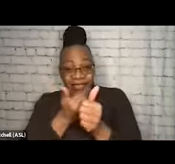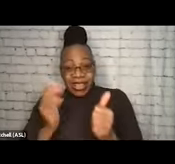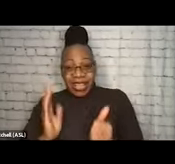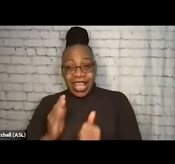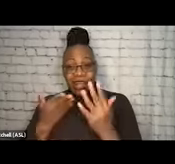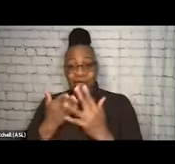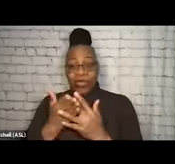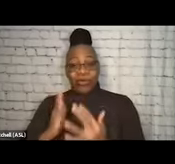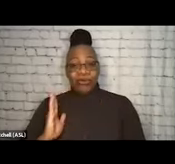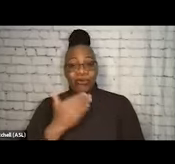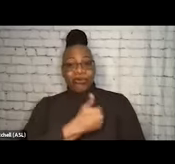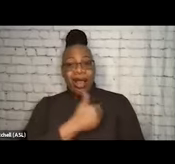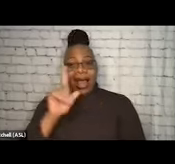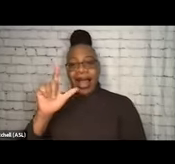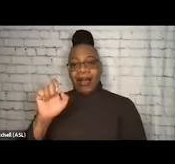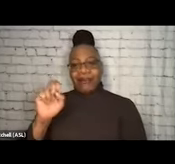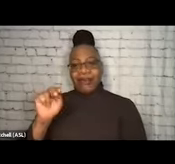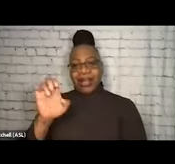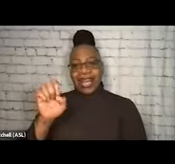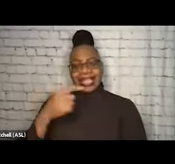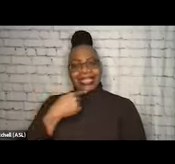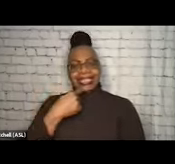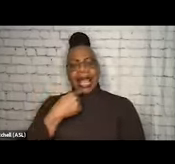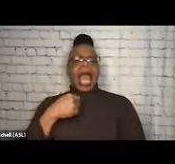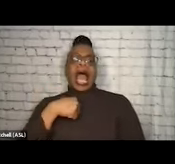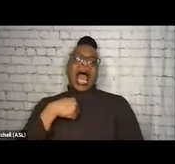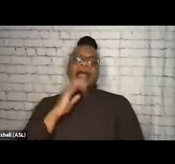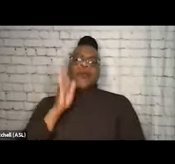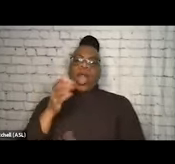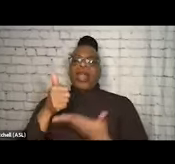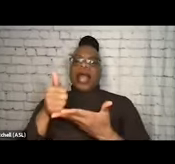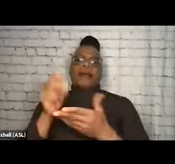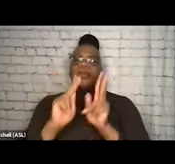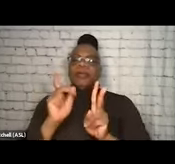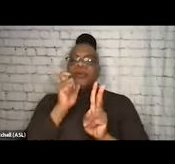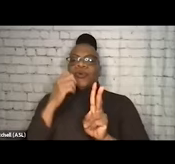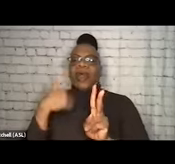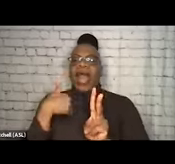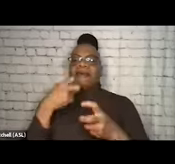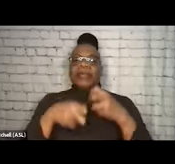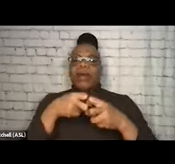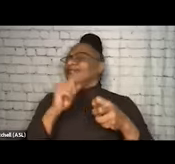and saying, like, I'm gonna help these people that have that problem. That's not the right way to look at it.